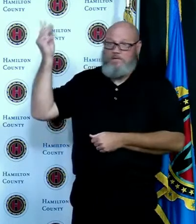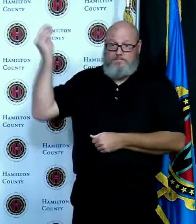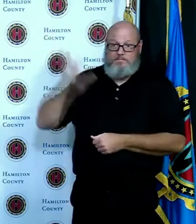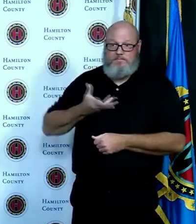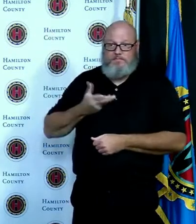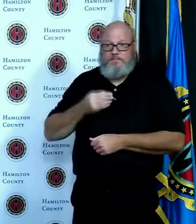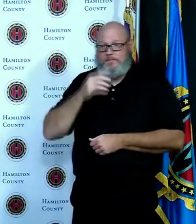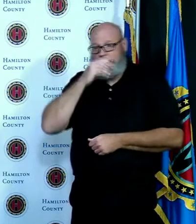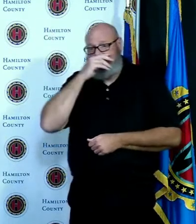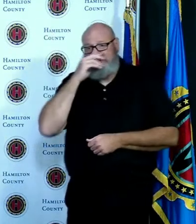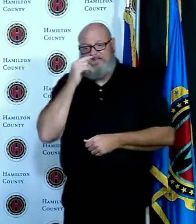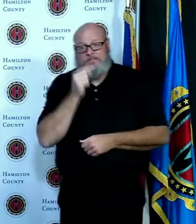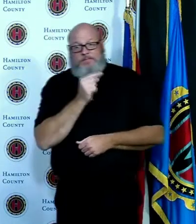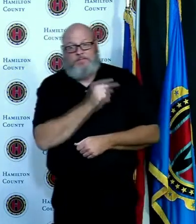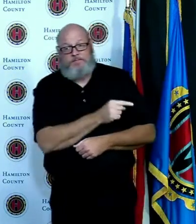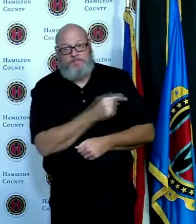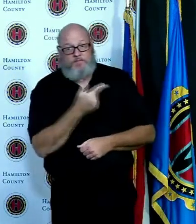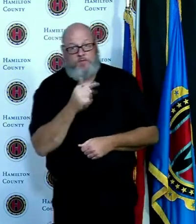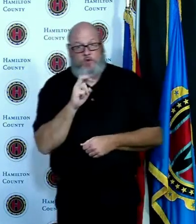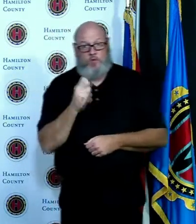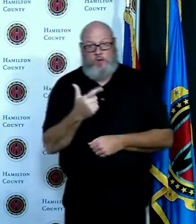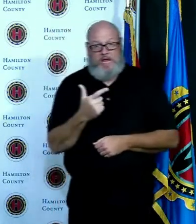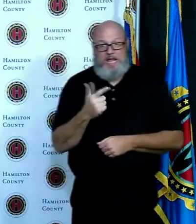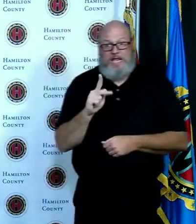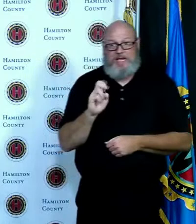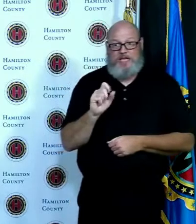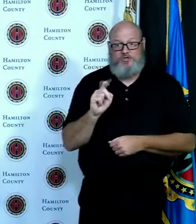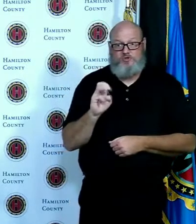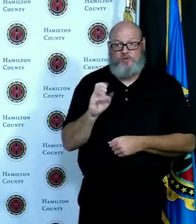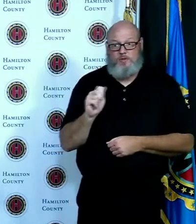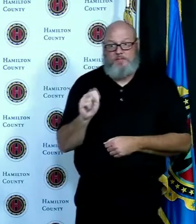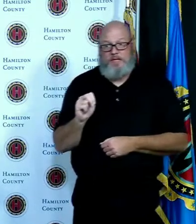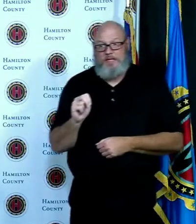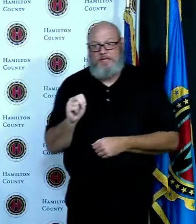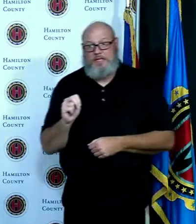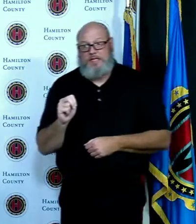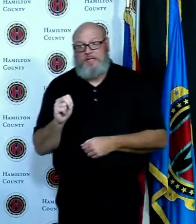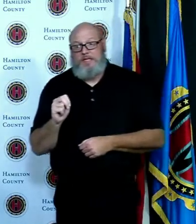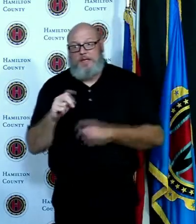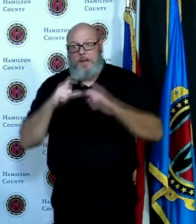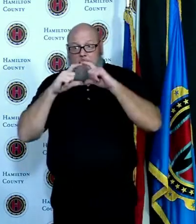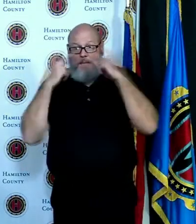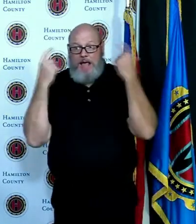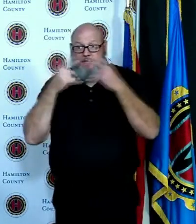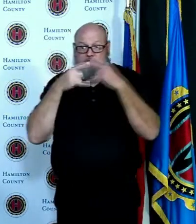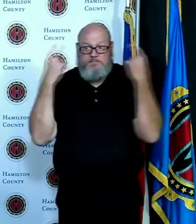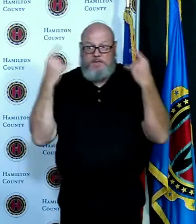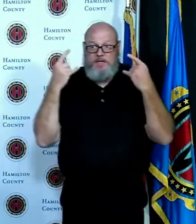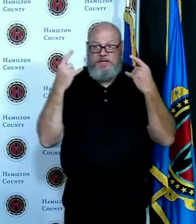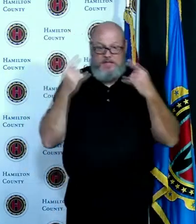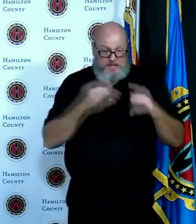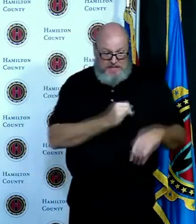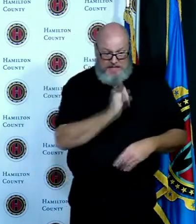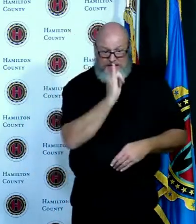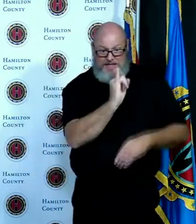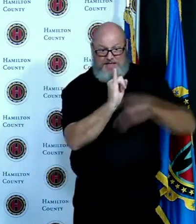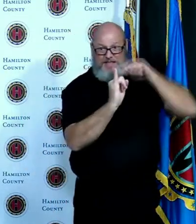mask mandate goes in place and we drop off right the the cases drop off that has become lax